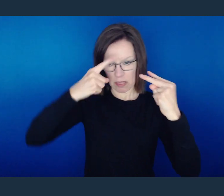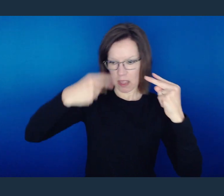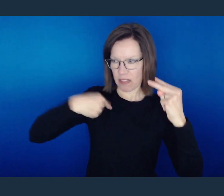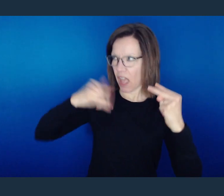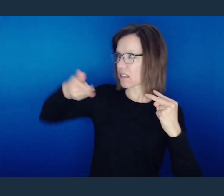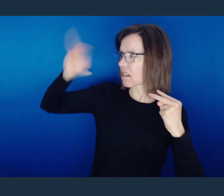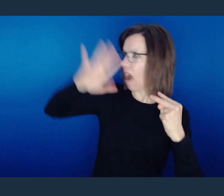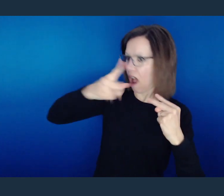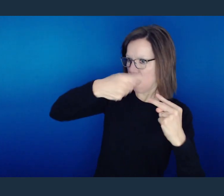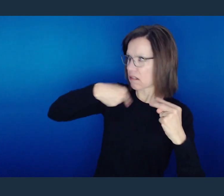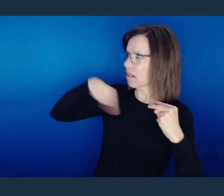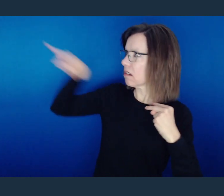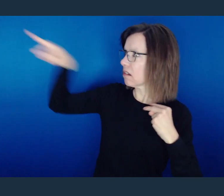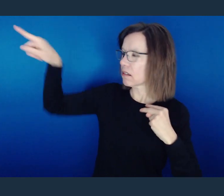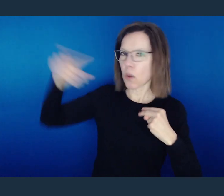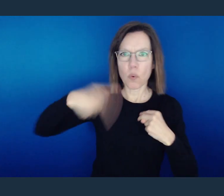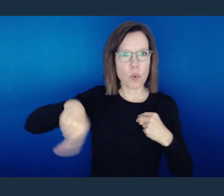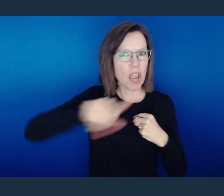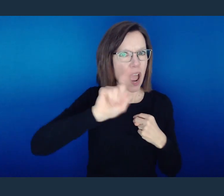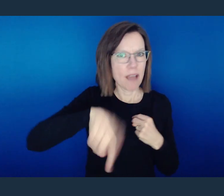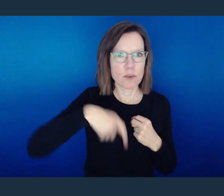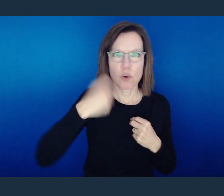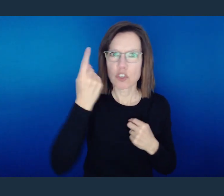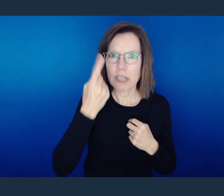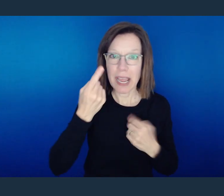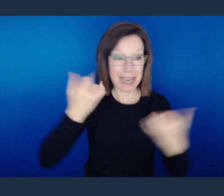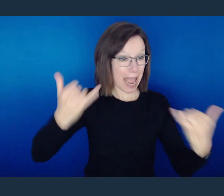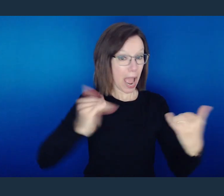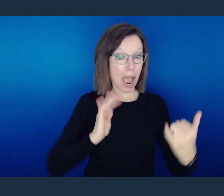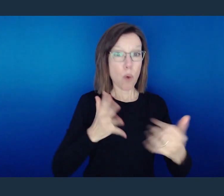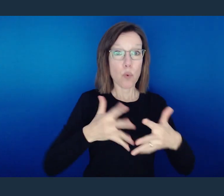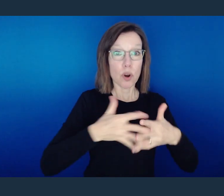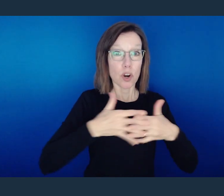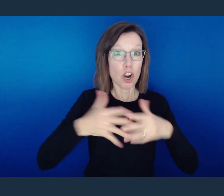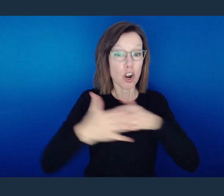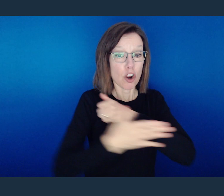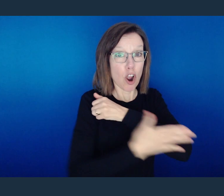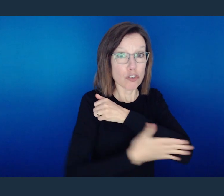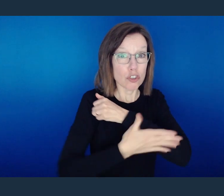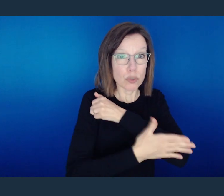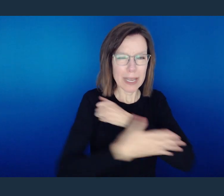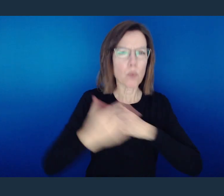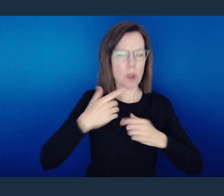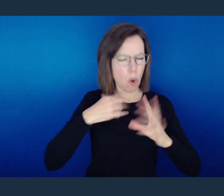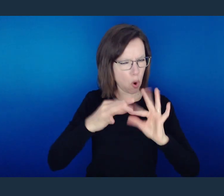And I need us to get that because right now in our nation, we have a nation that is supposed